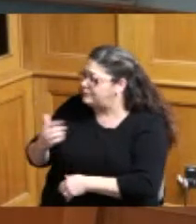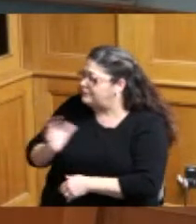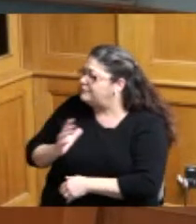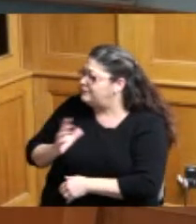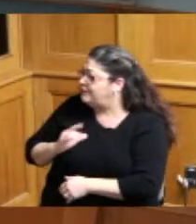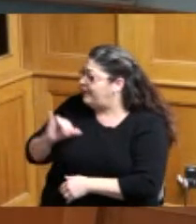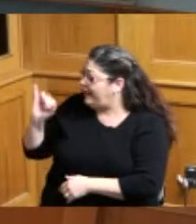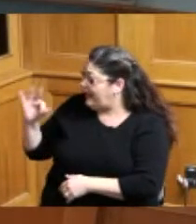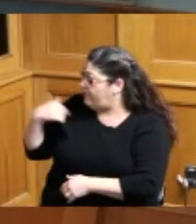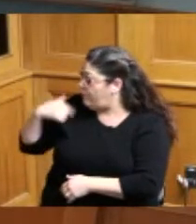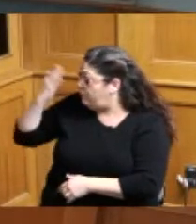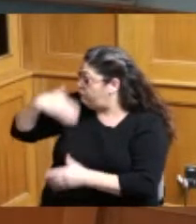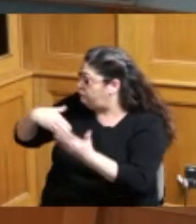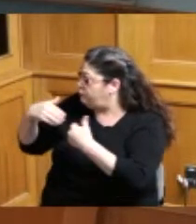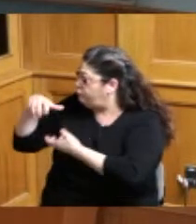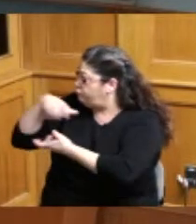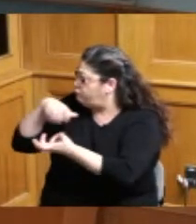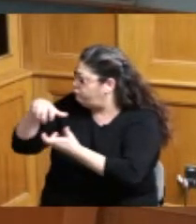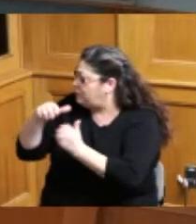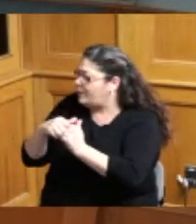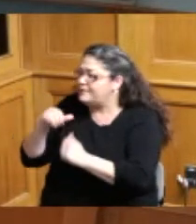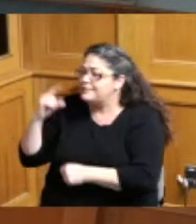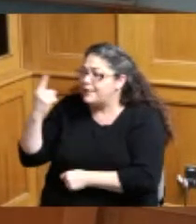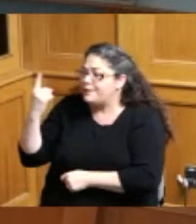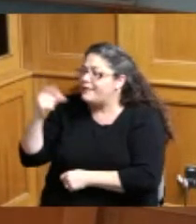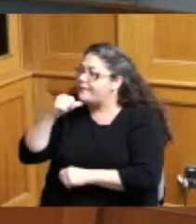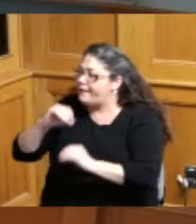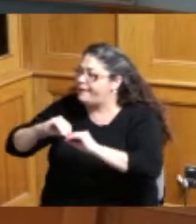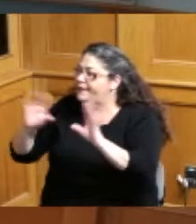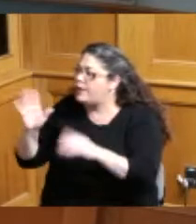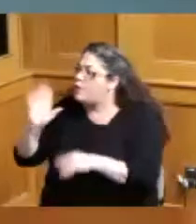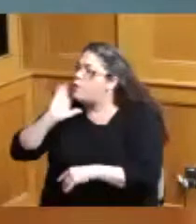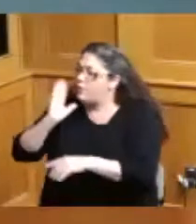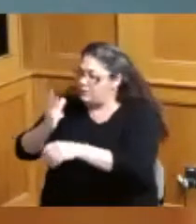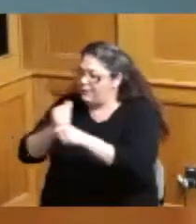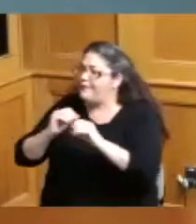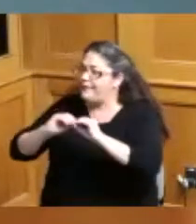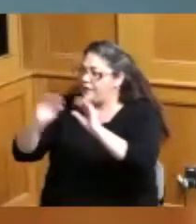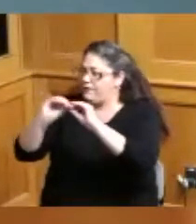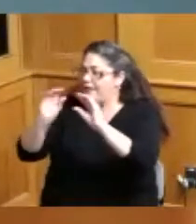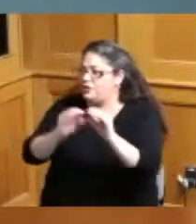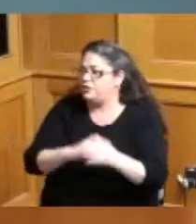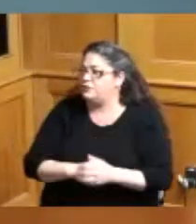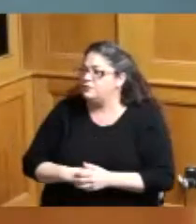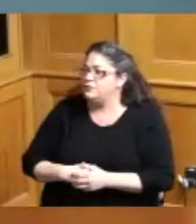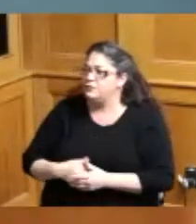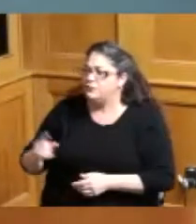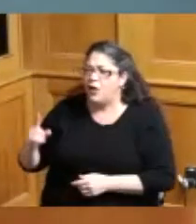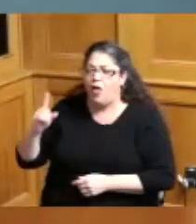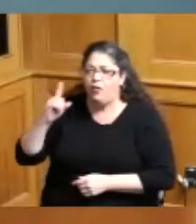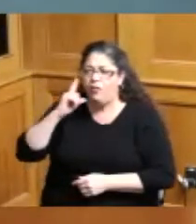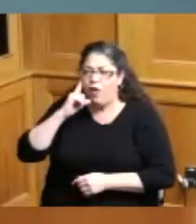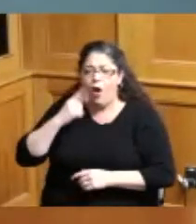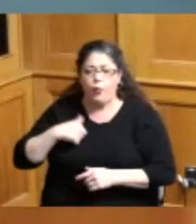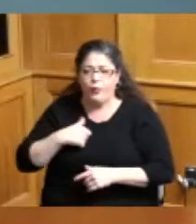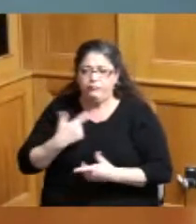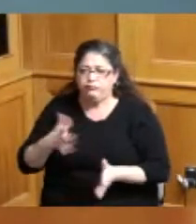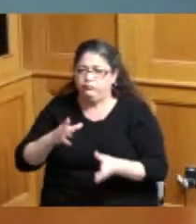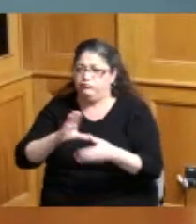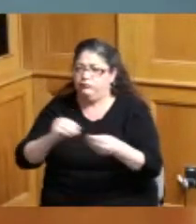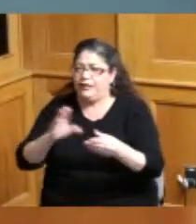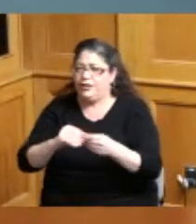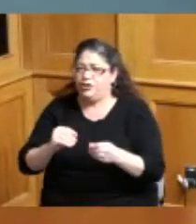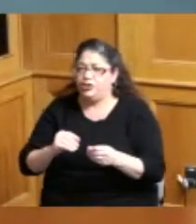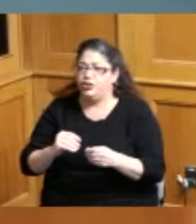that we're confused on are not very clear as but I thought I thought it was clear from our Engineer